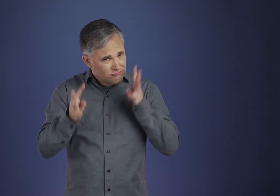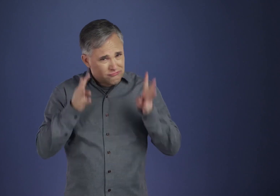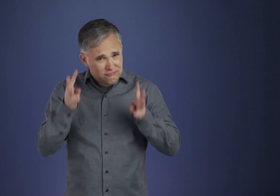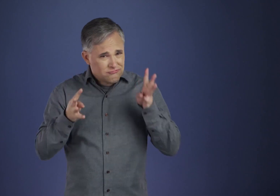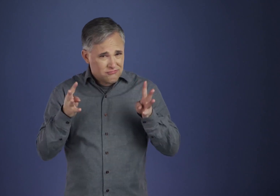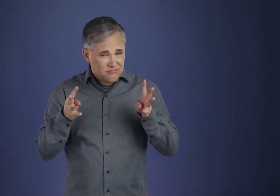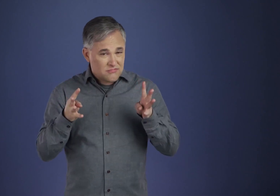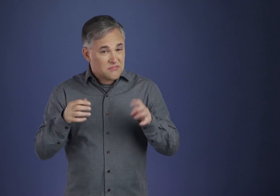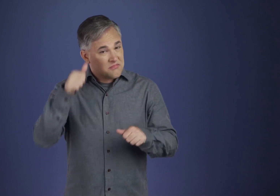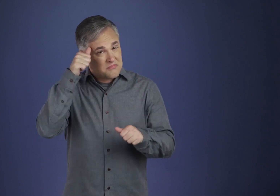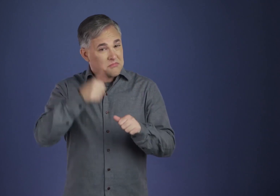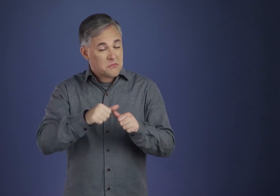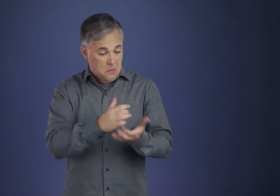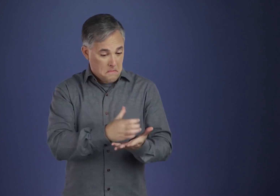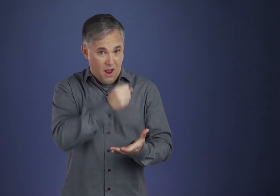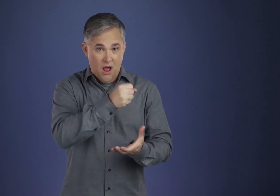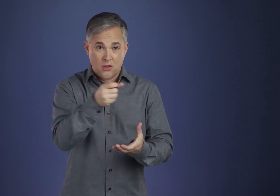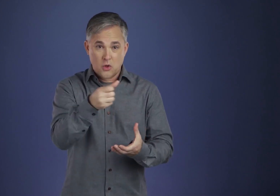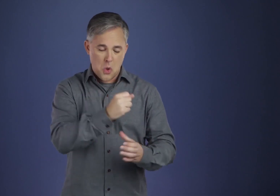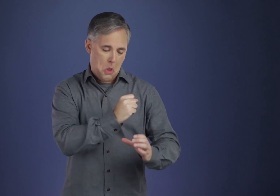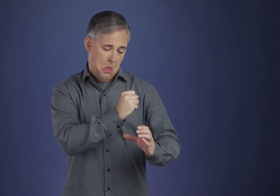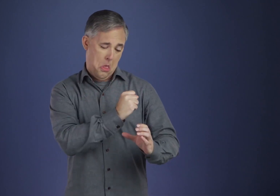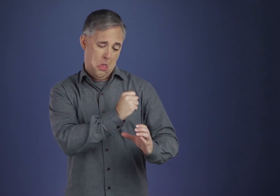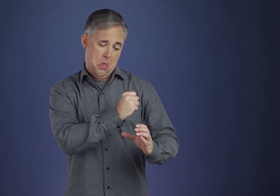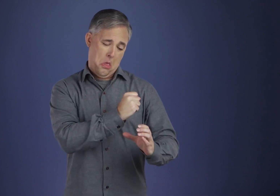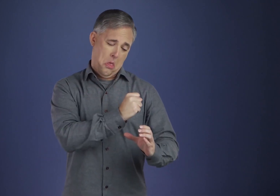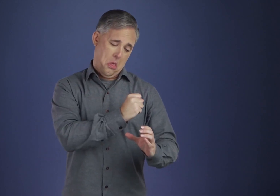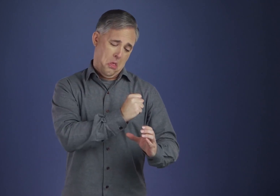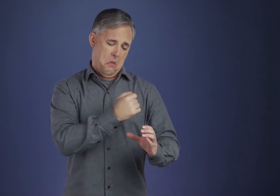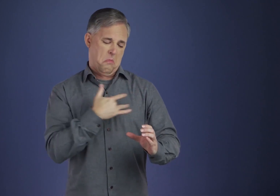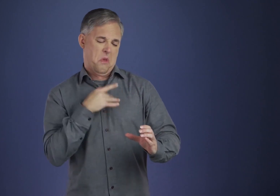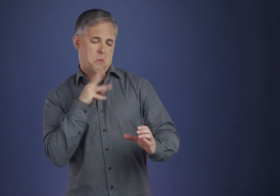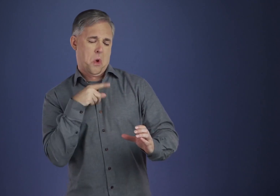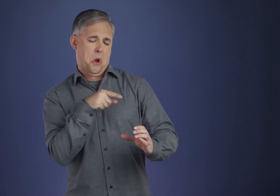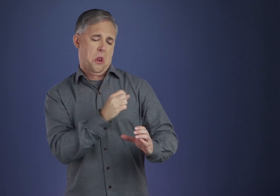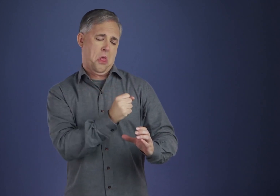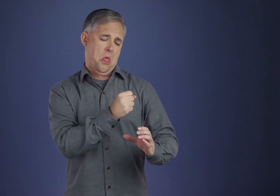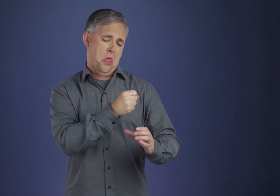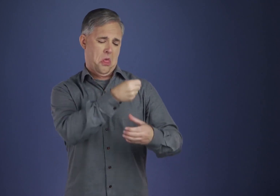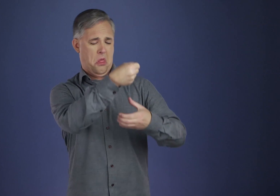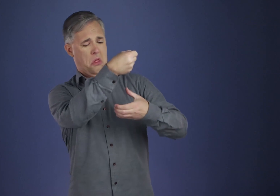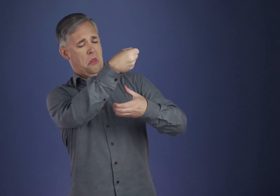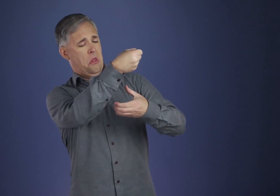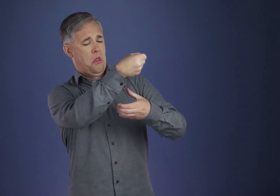how much store we used to set by imagination as it tried to create reality out of bottles.